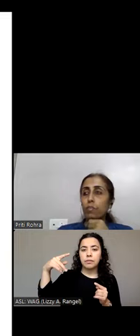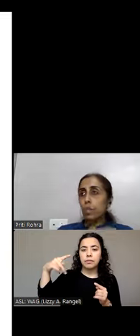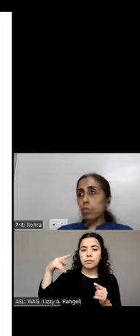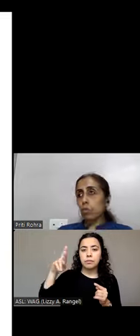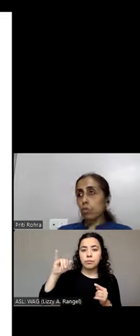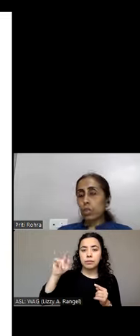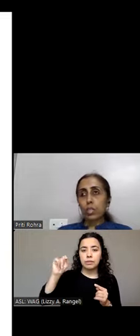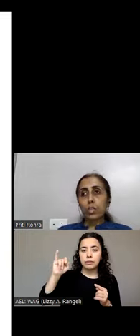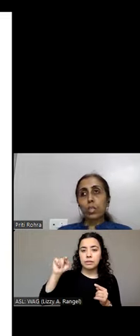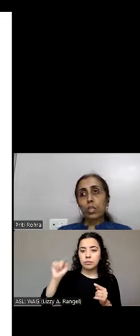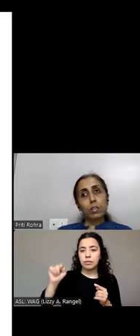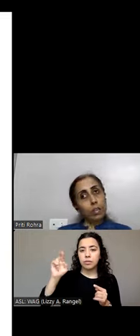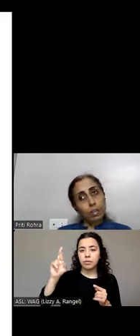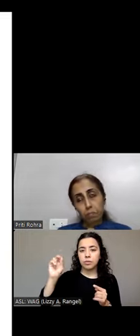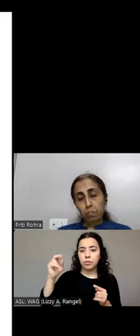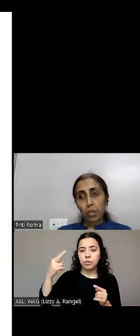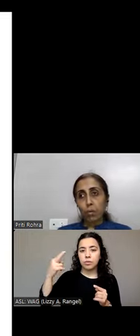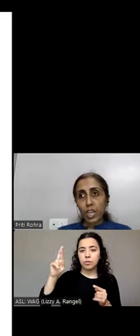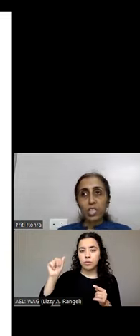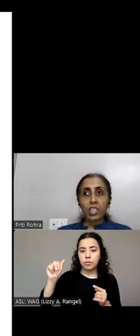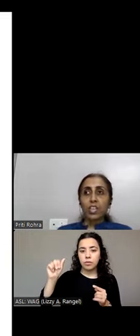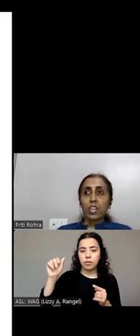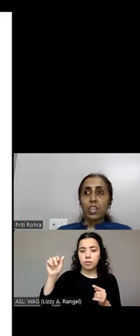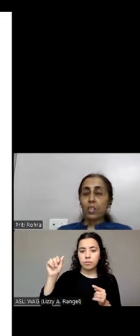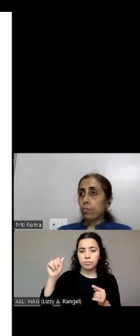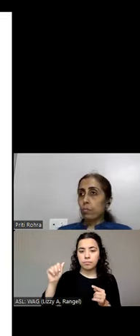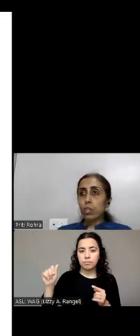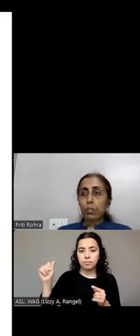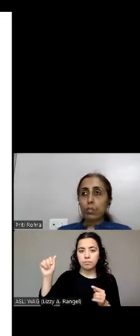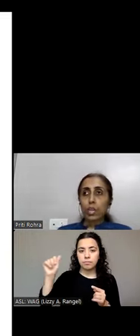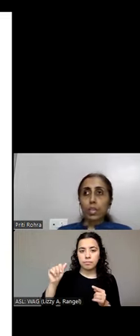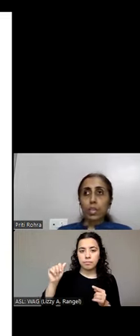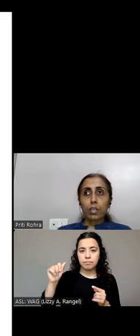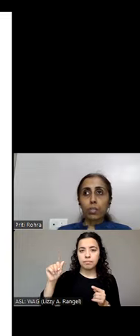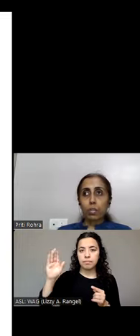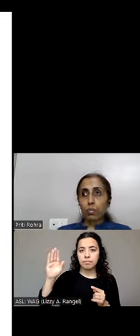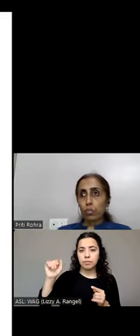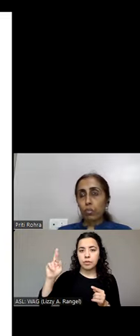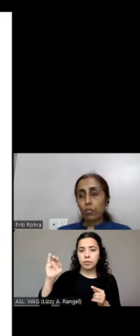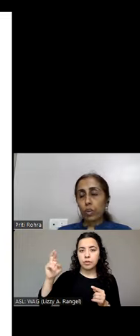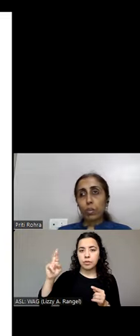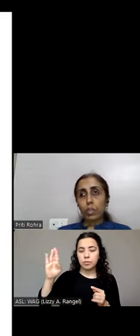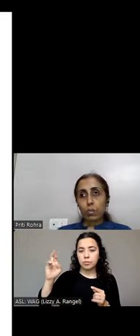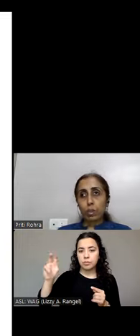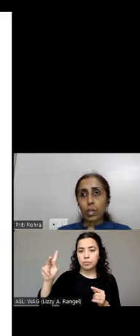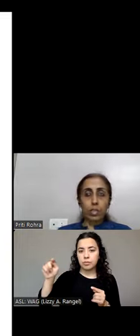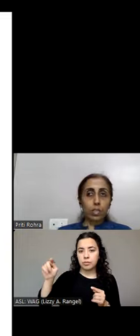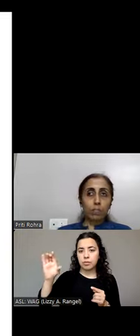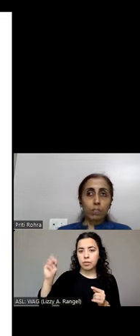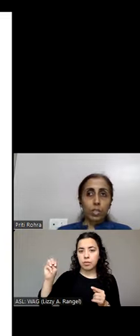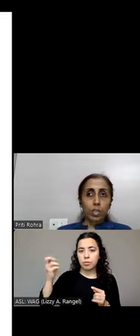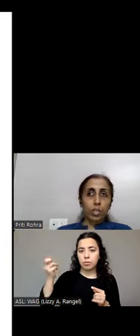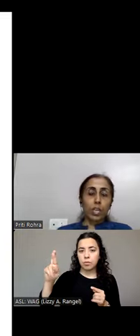find me on Twitter, now X, at Priti Rohra, and you can also find me on LinkedIn.